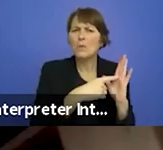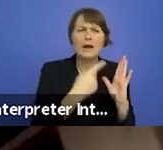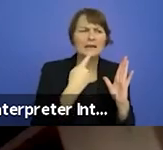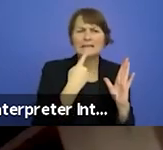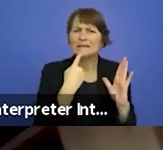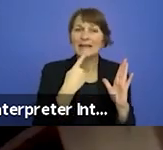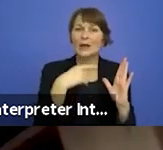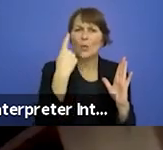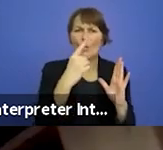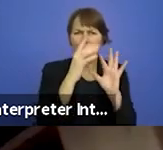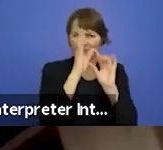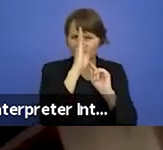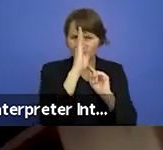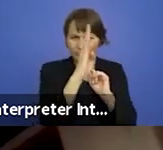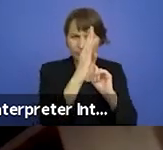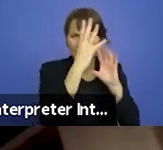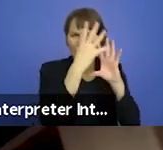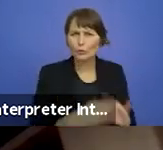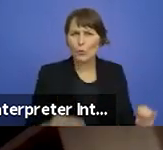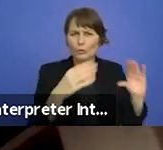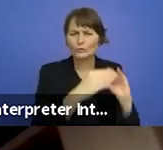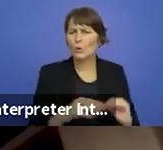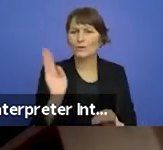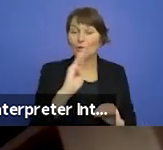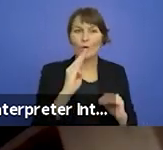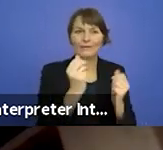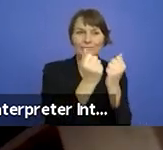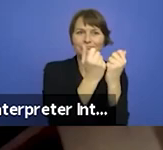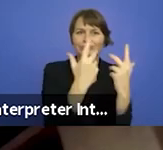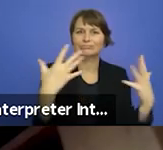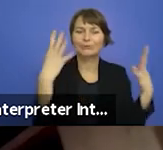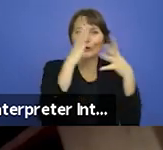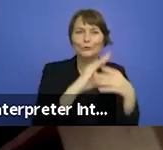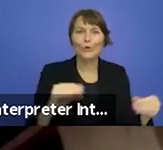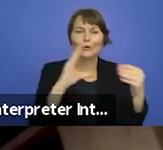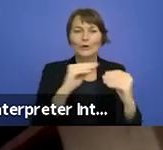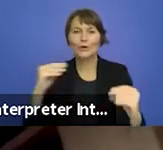and the multitude versions of history and memory that can and must exist simultaneously. It seemed